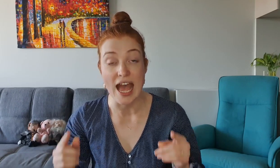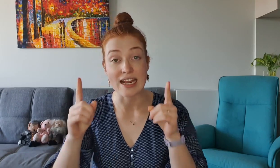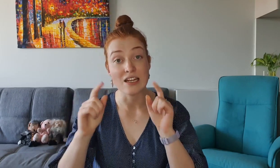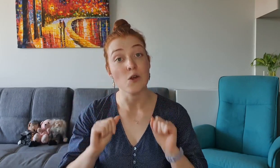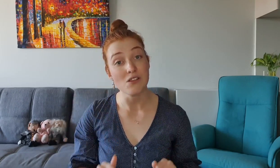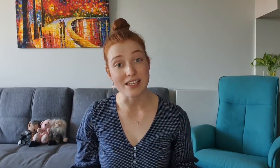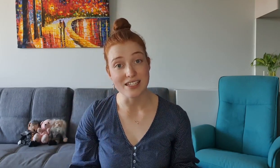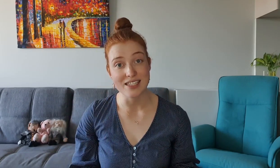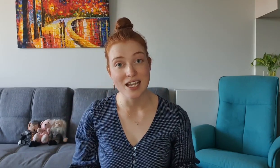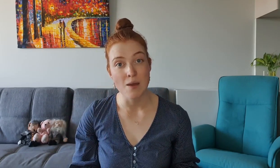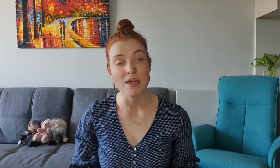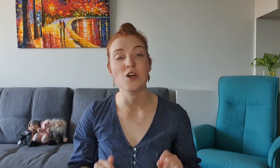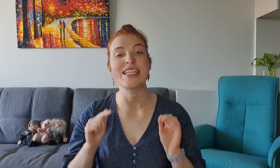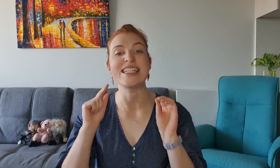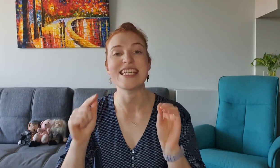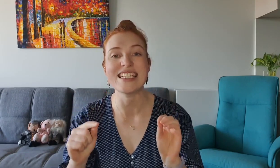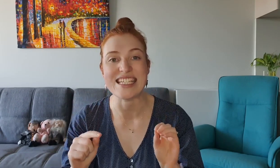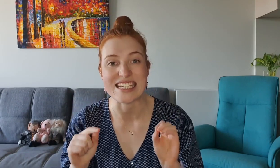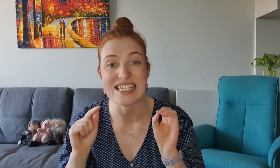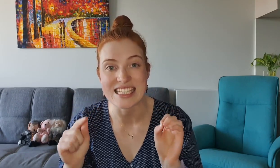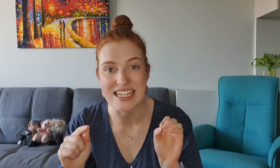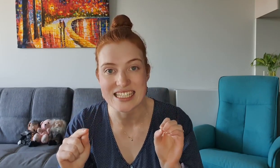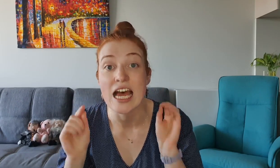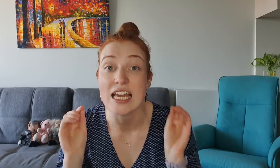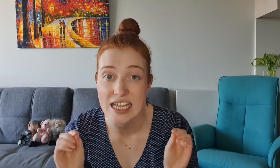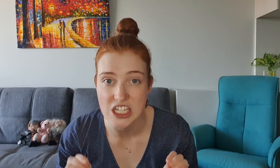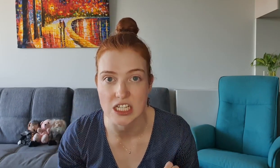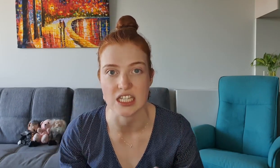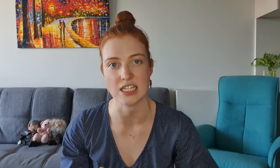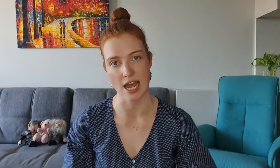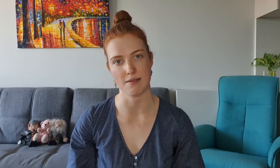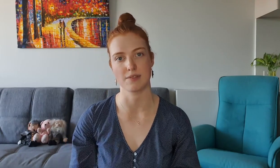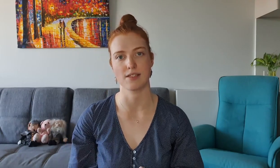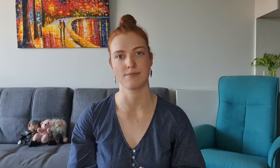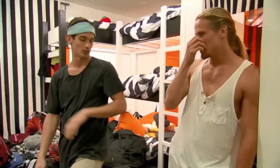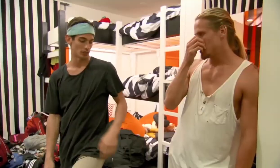and I know this because he says it six gajillion times